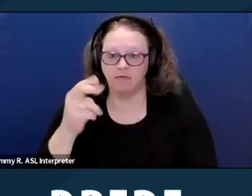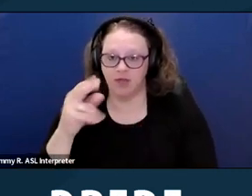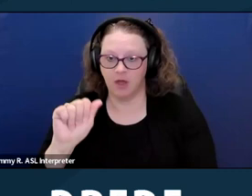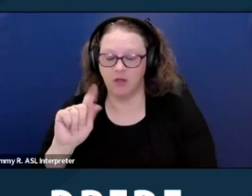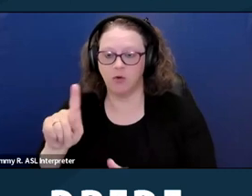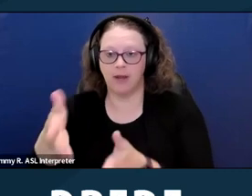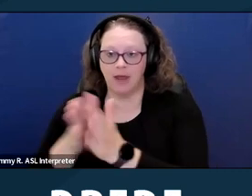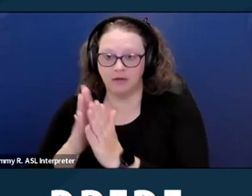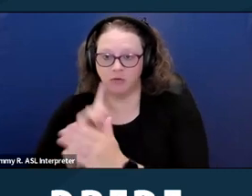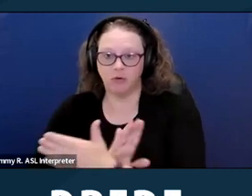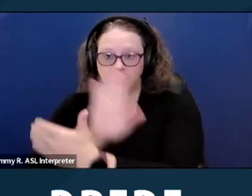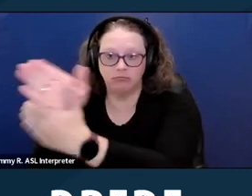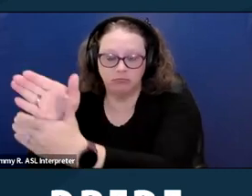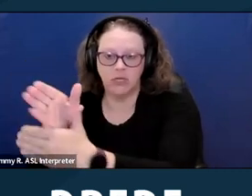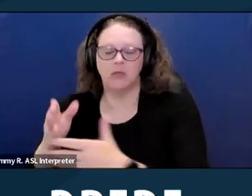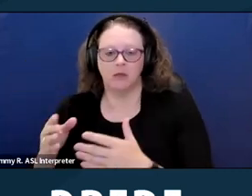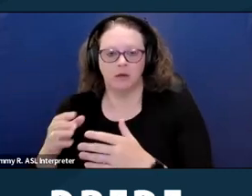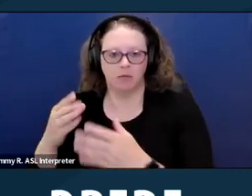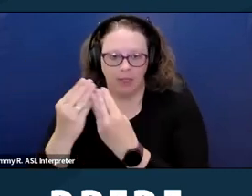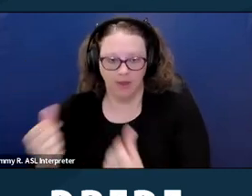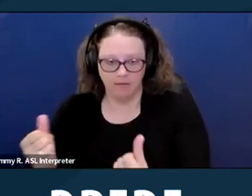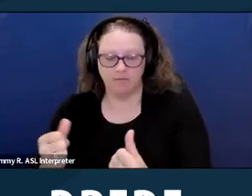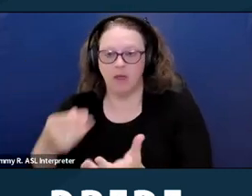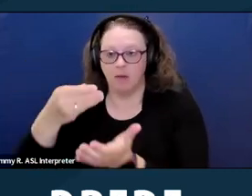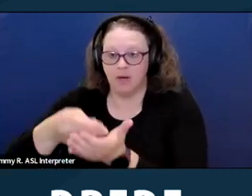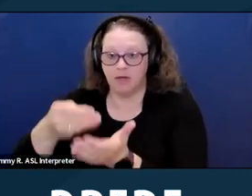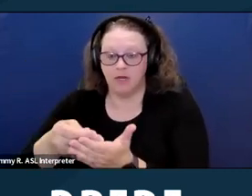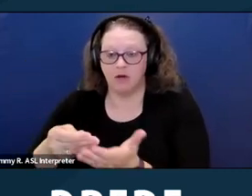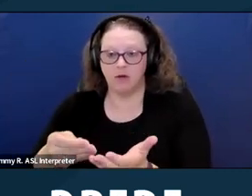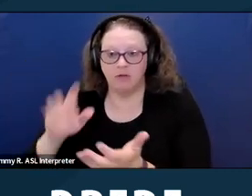monetary damages including punitive damages if the housing provider is found